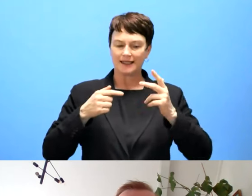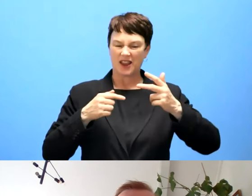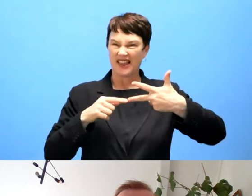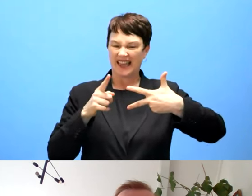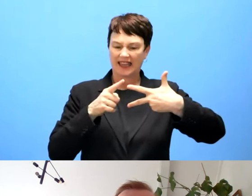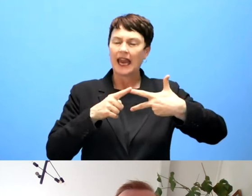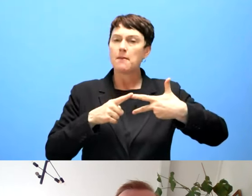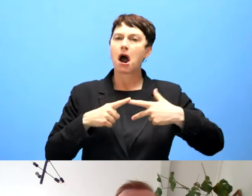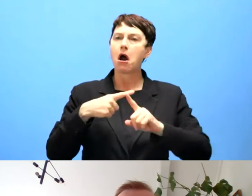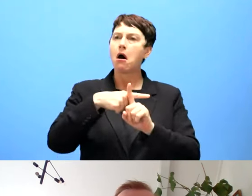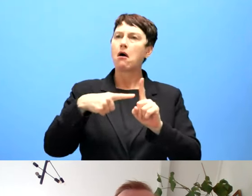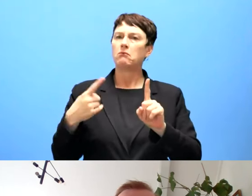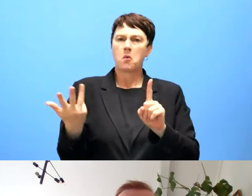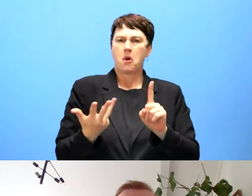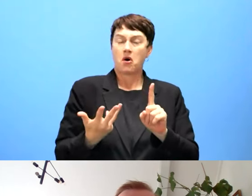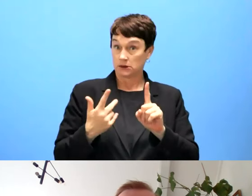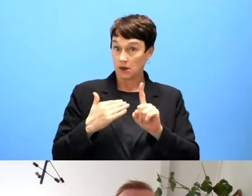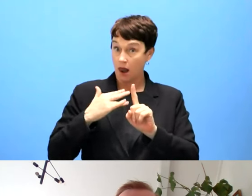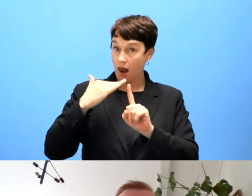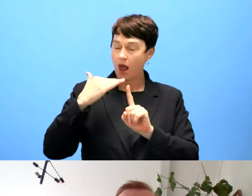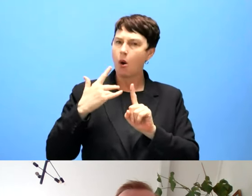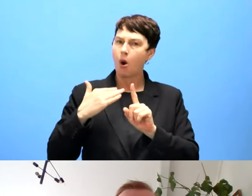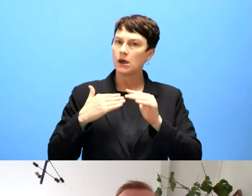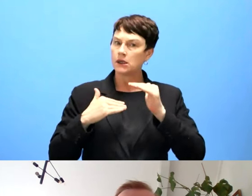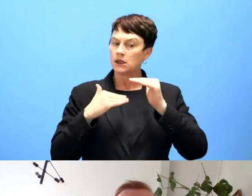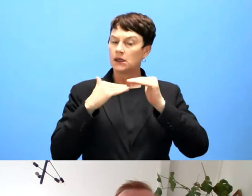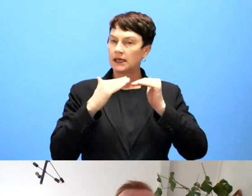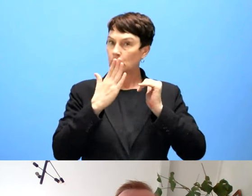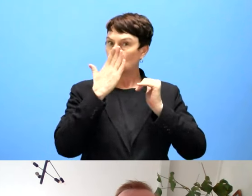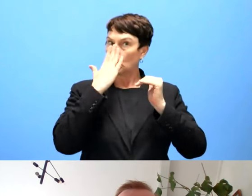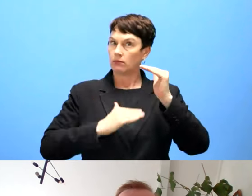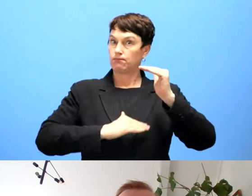And maybe Kristian can say something more about the tools and the plans for that.